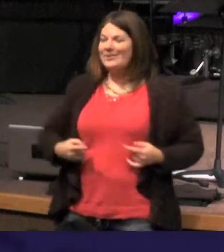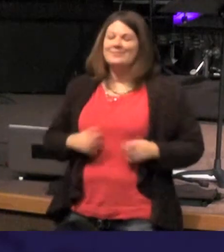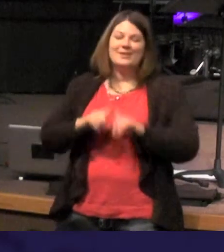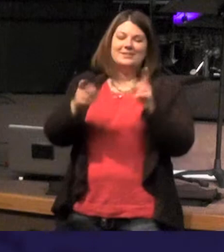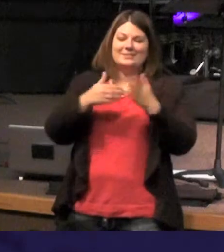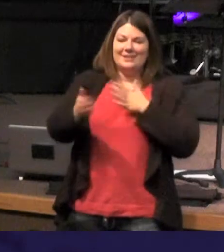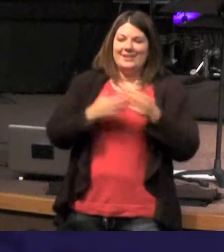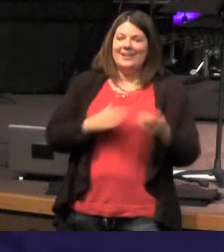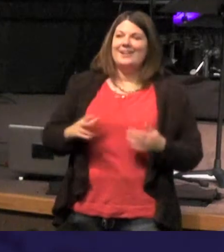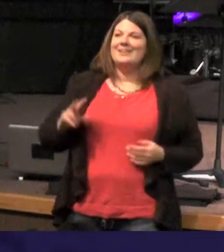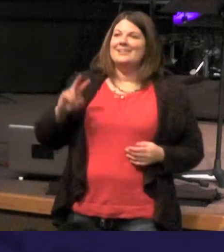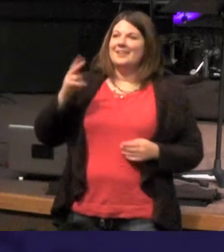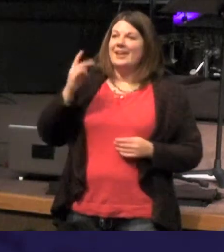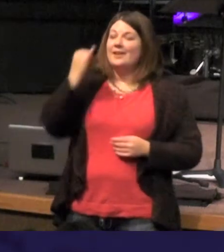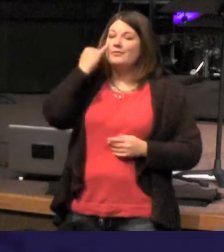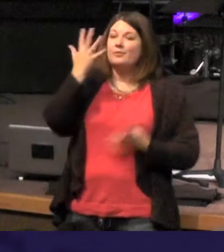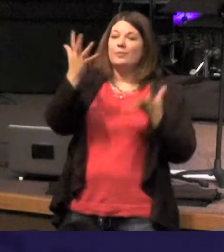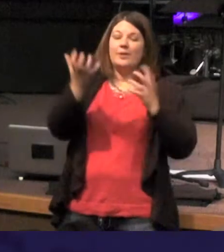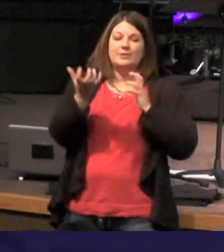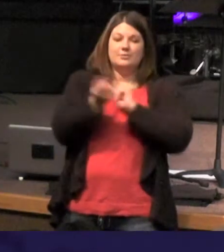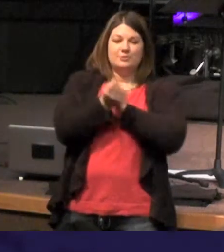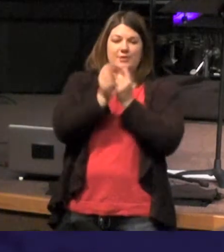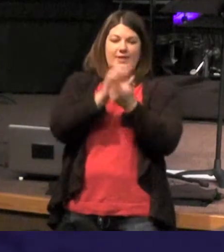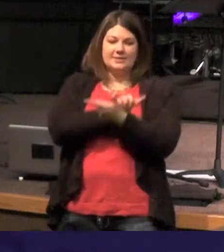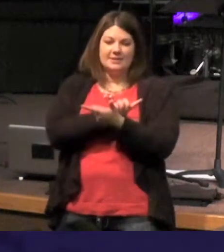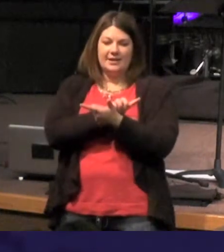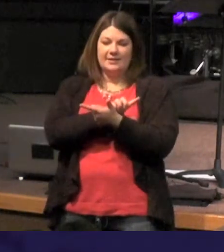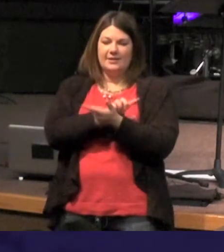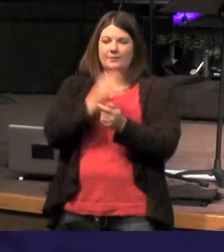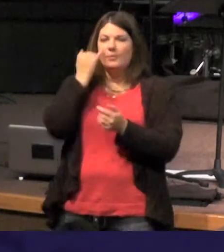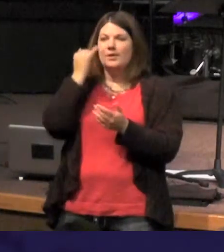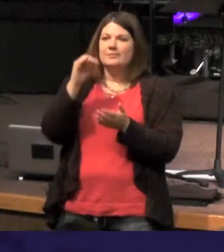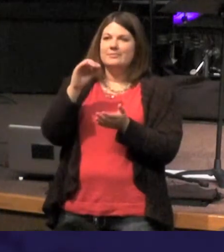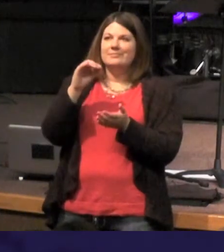say you want to translate small "g" say you want to leave out the